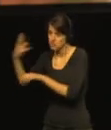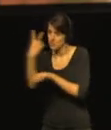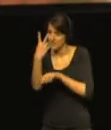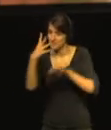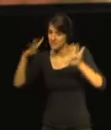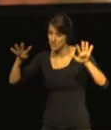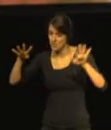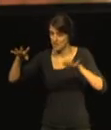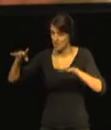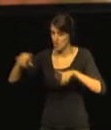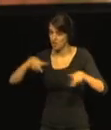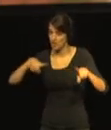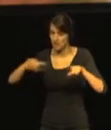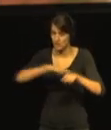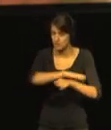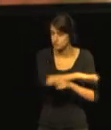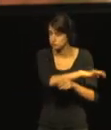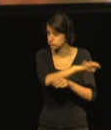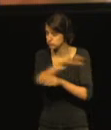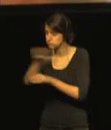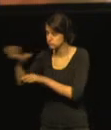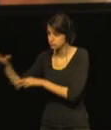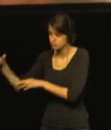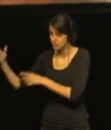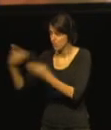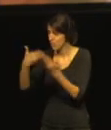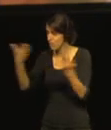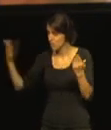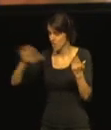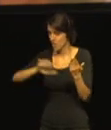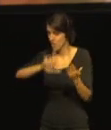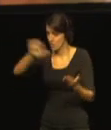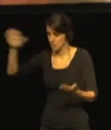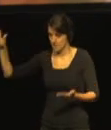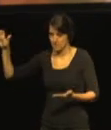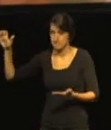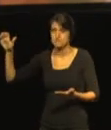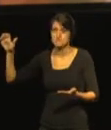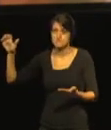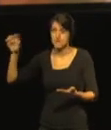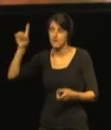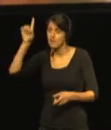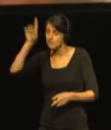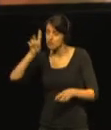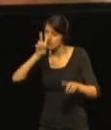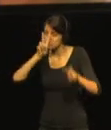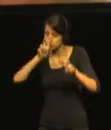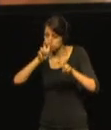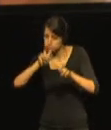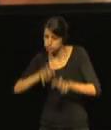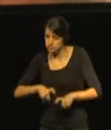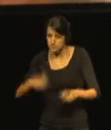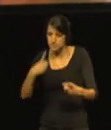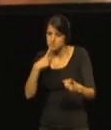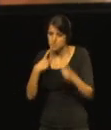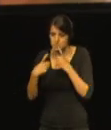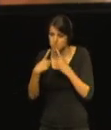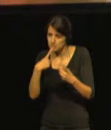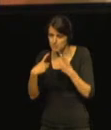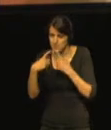We also made a survey to ask people with deafblindness and their families what they thought of it